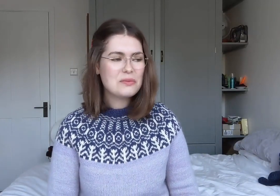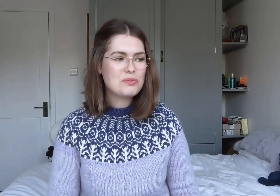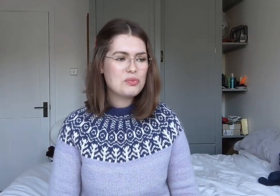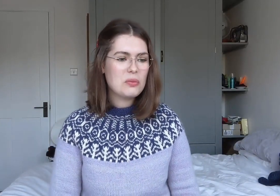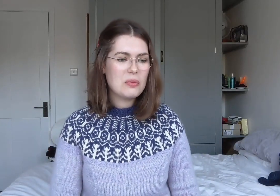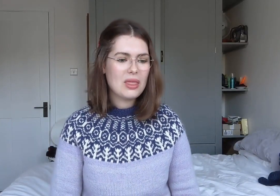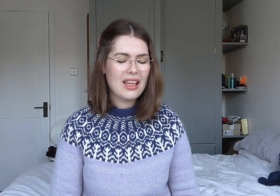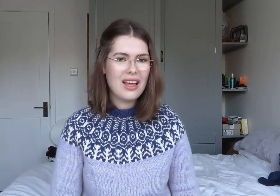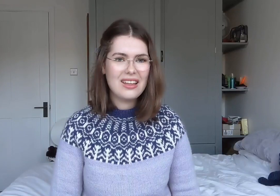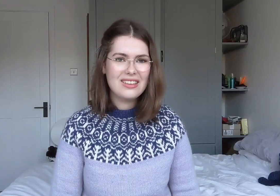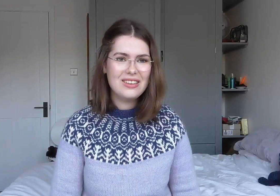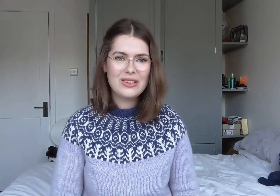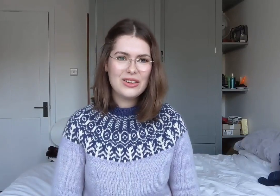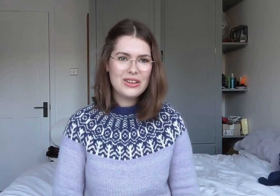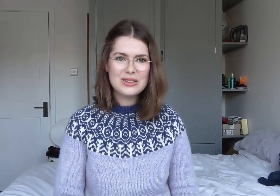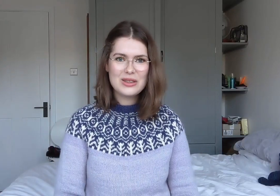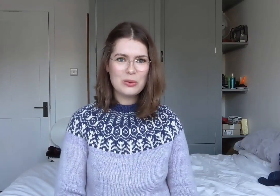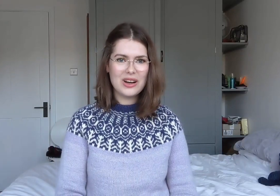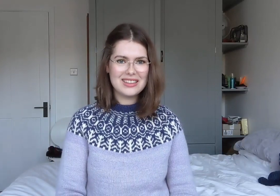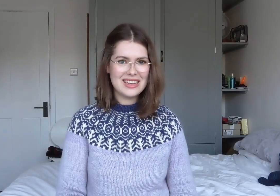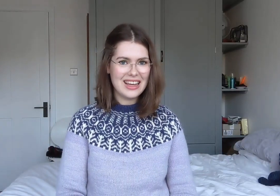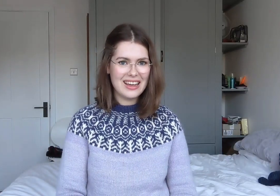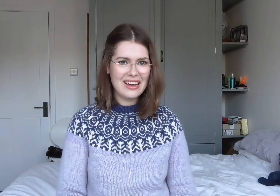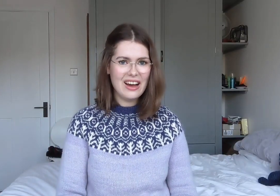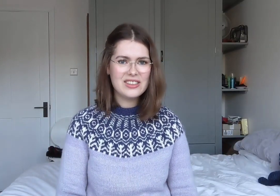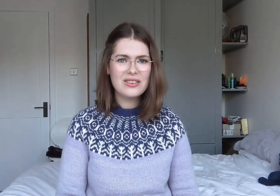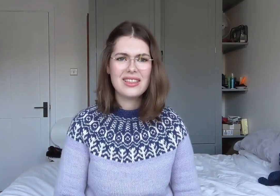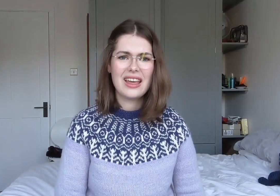You can use the word hear.